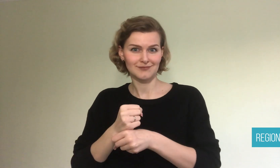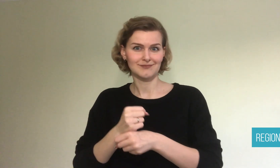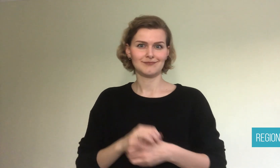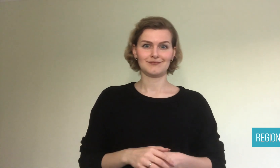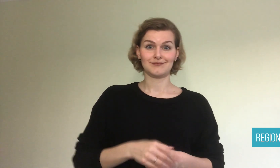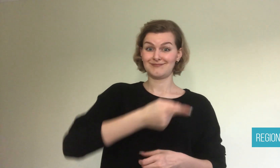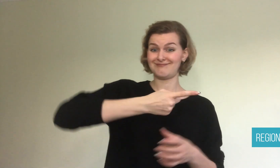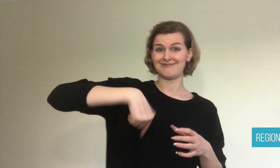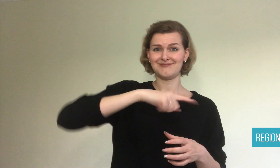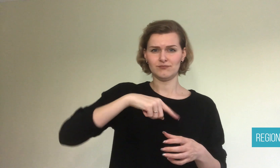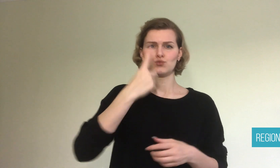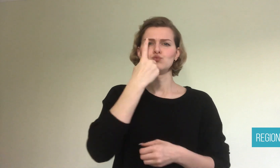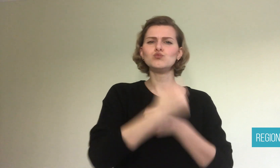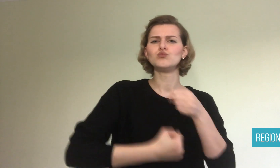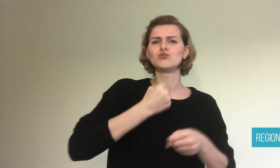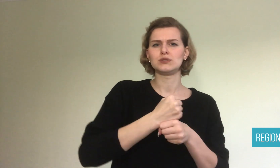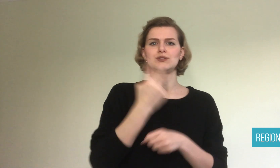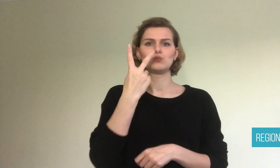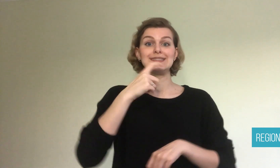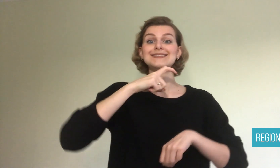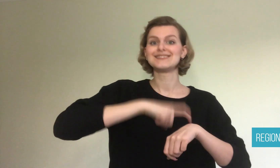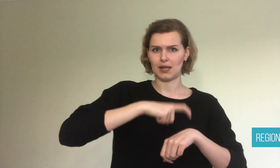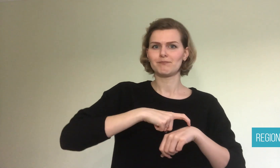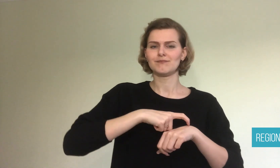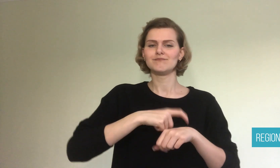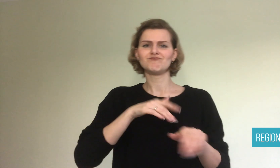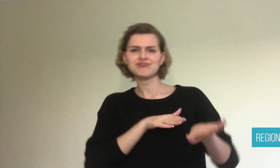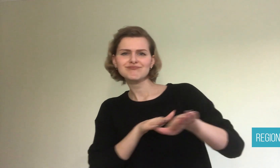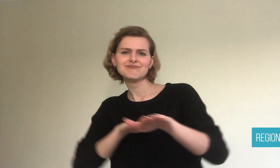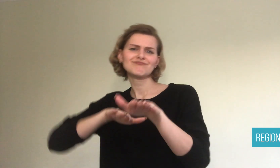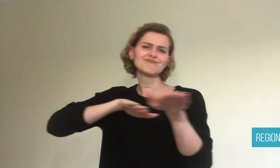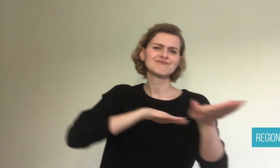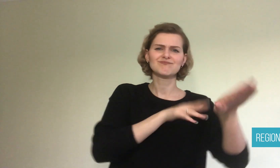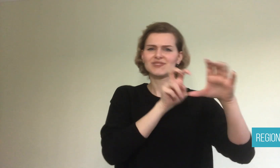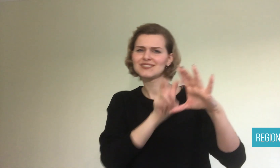around France with their cars. They coordinate